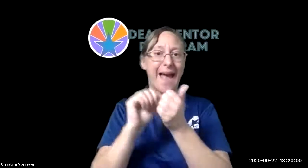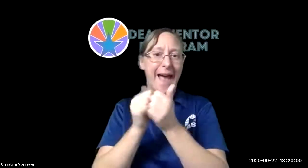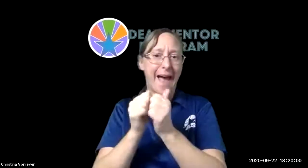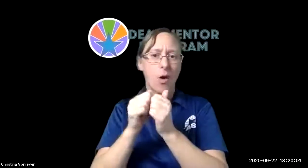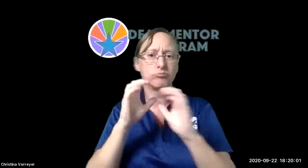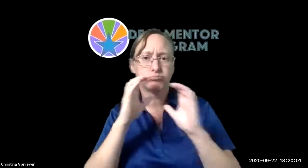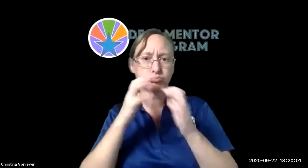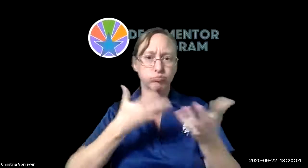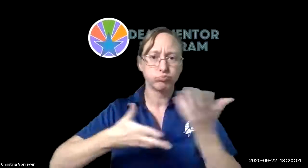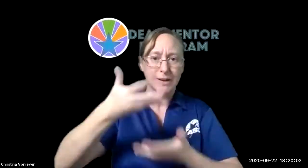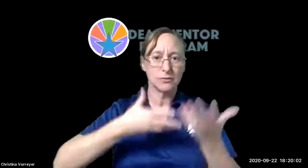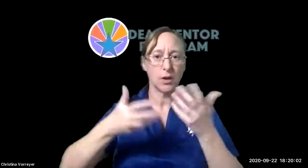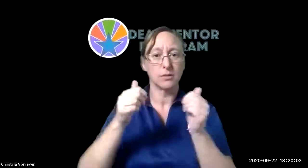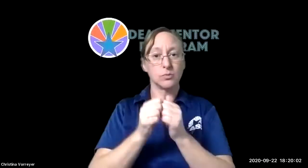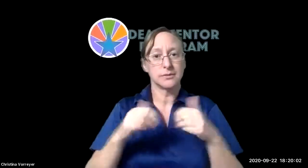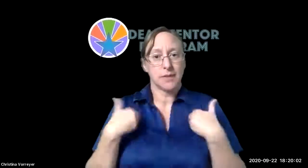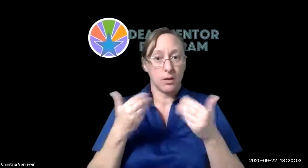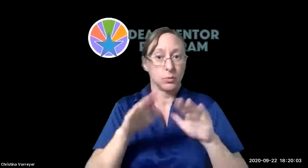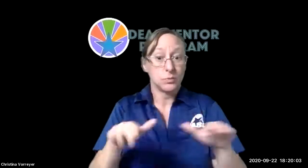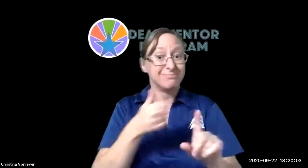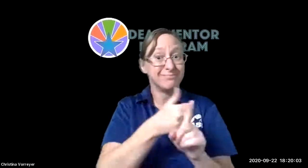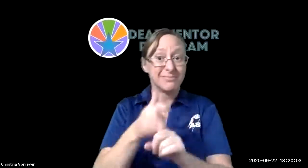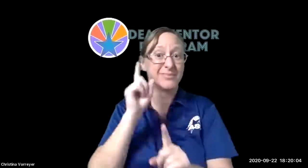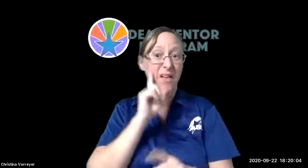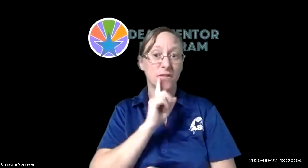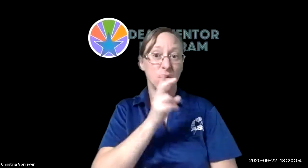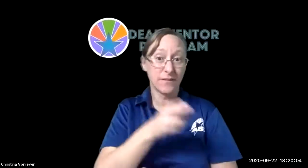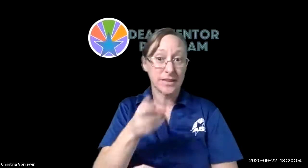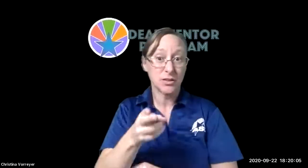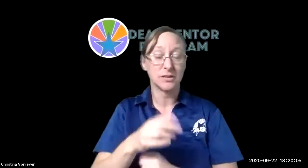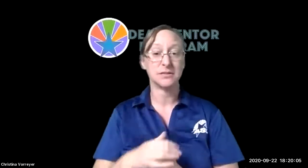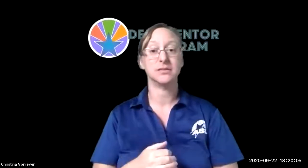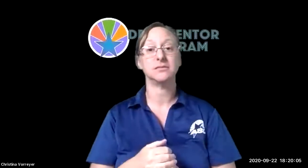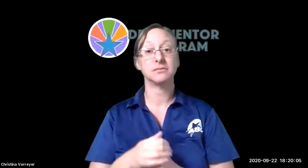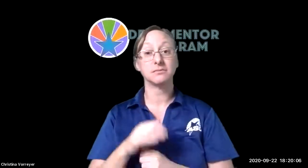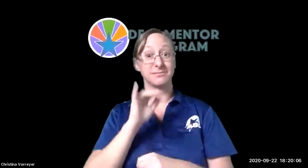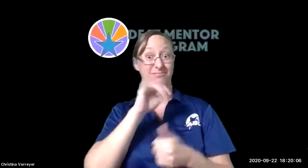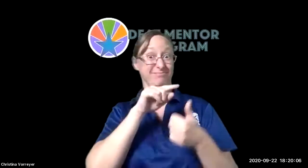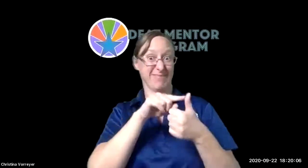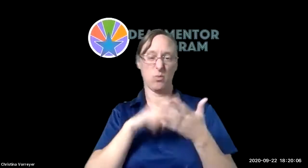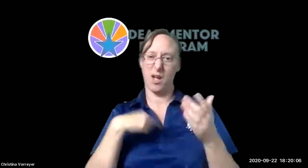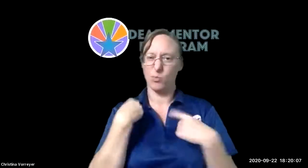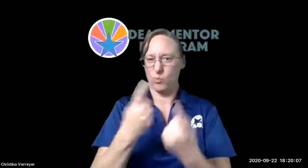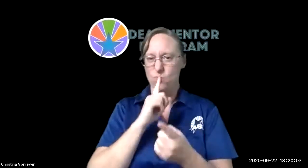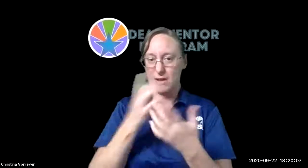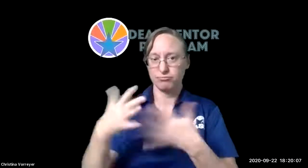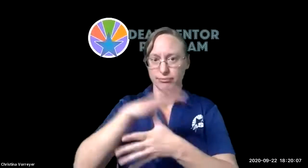a parent we show them how to communicate and interact with their young child who